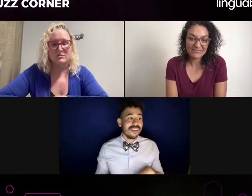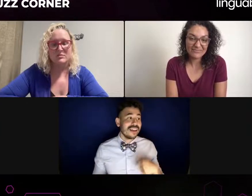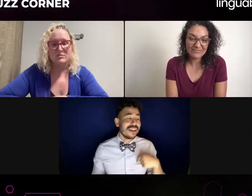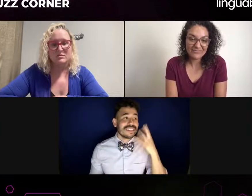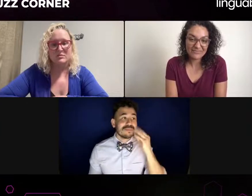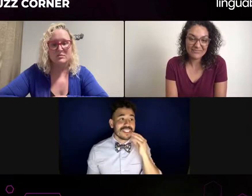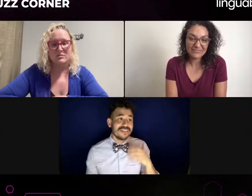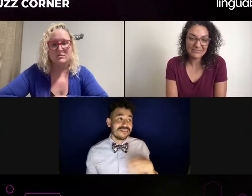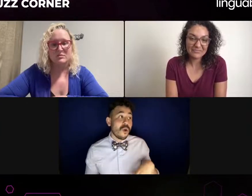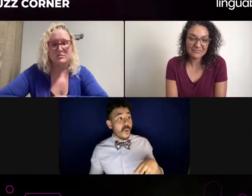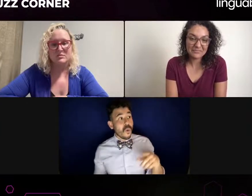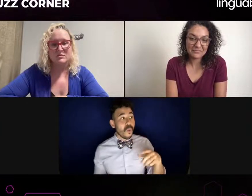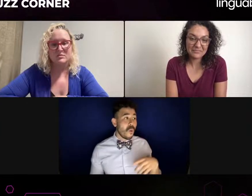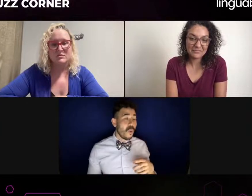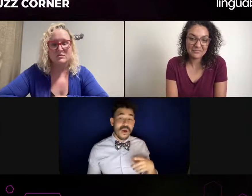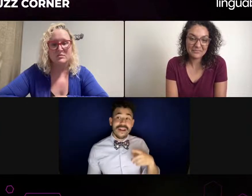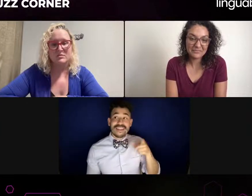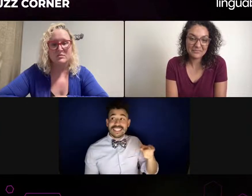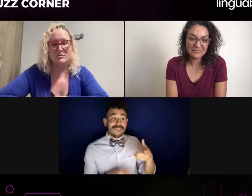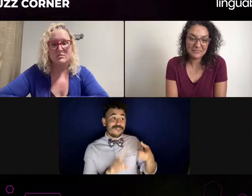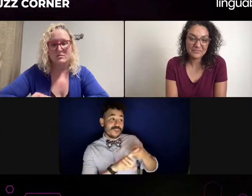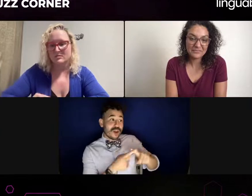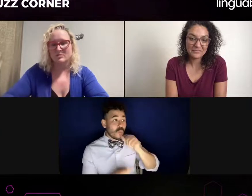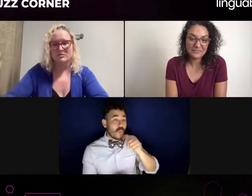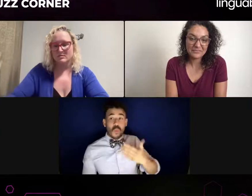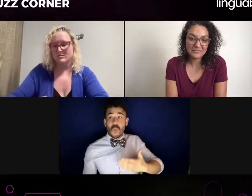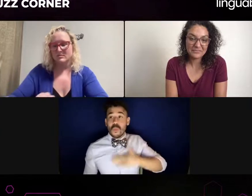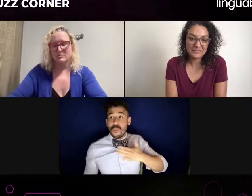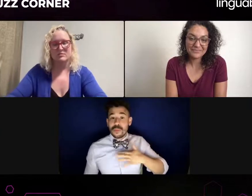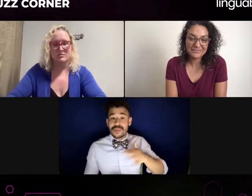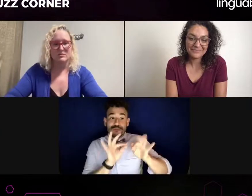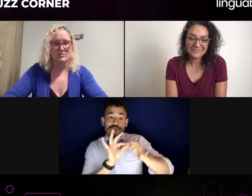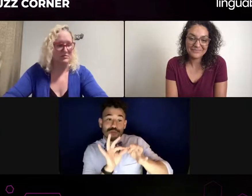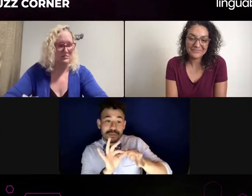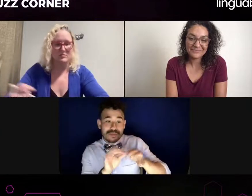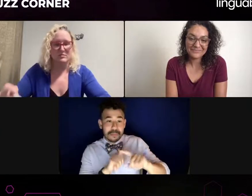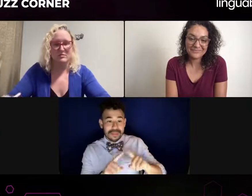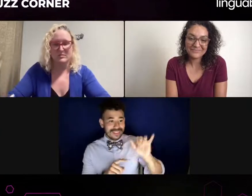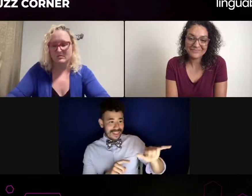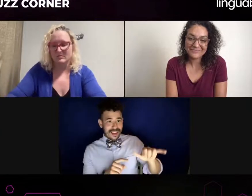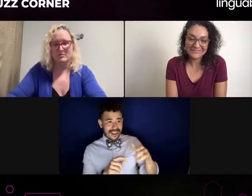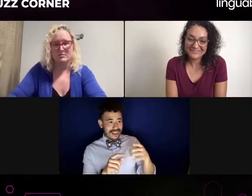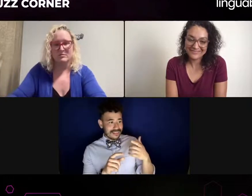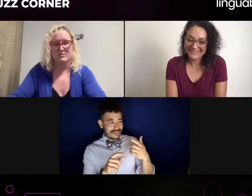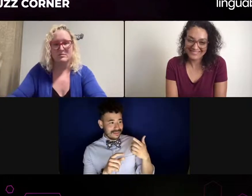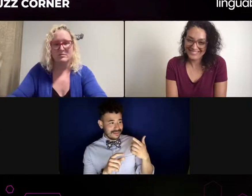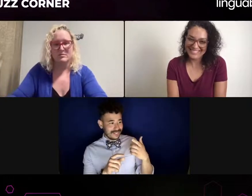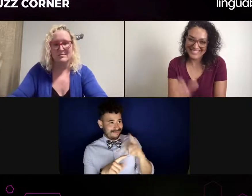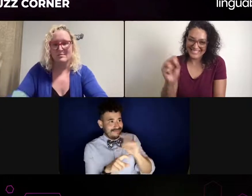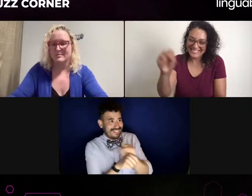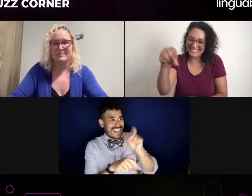And I think, for business, meaning for networking, I can look more at the interpreter,